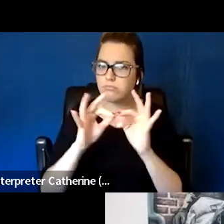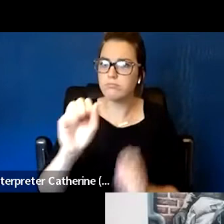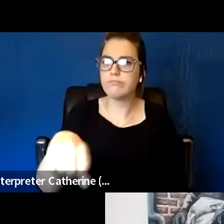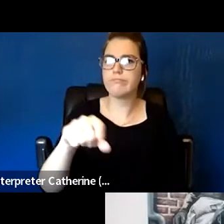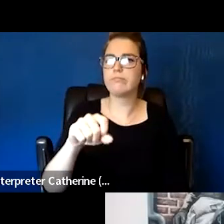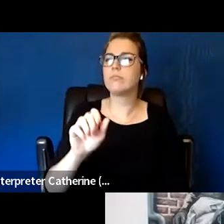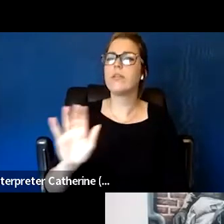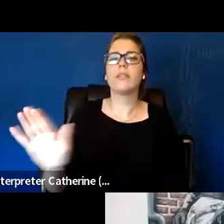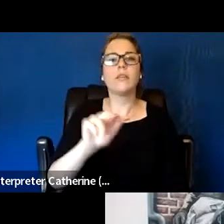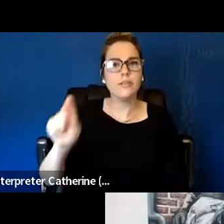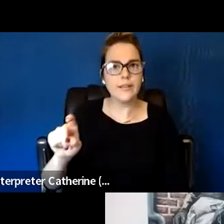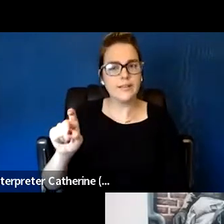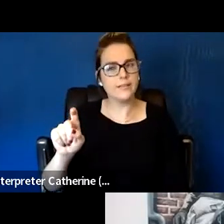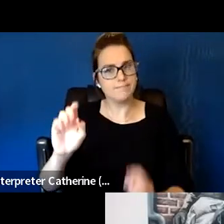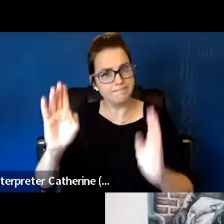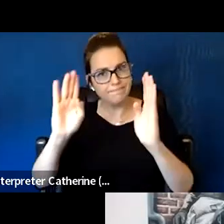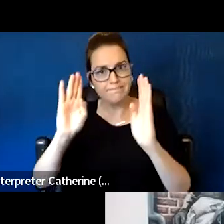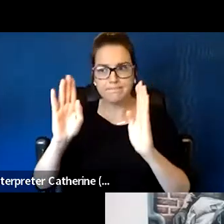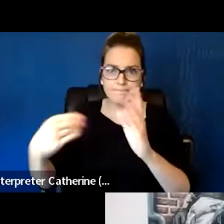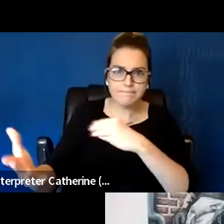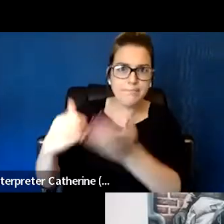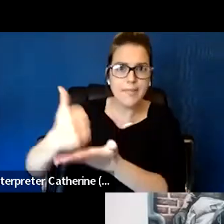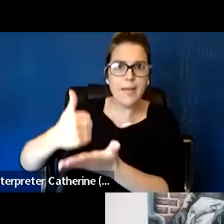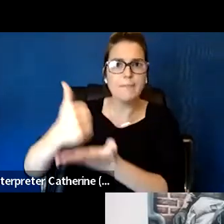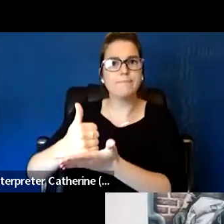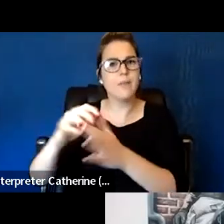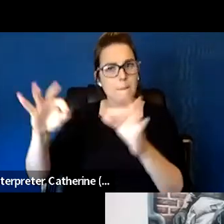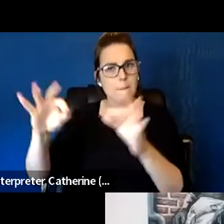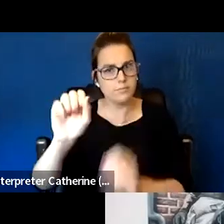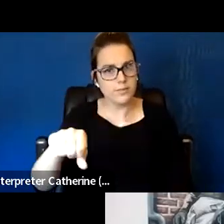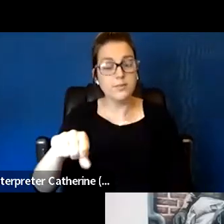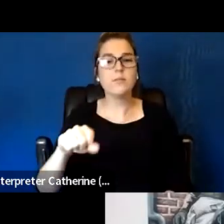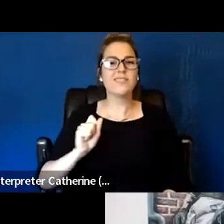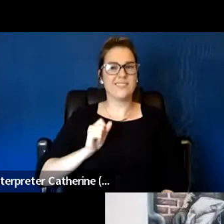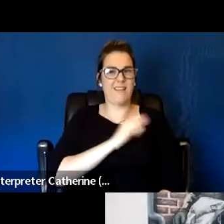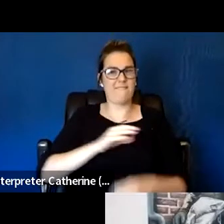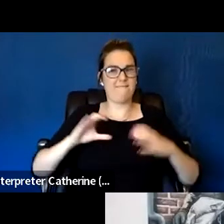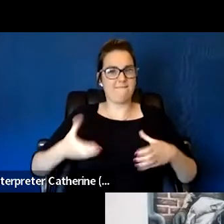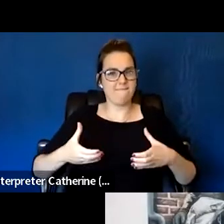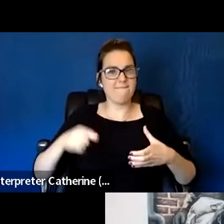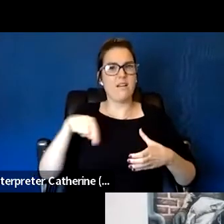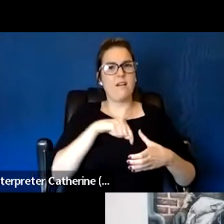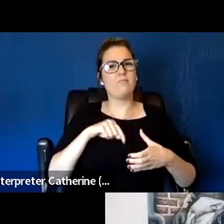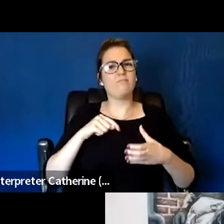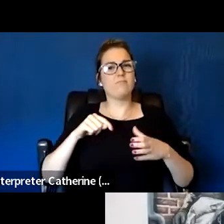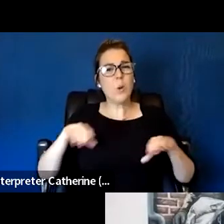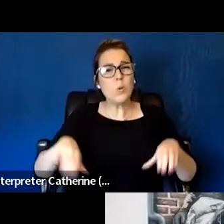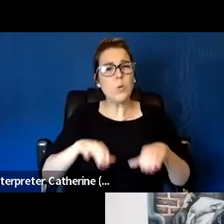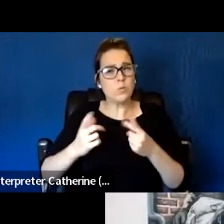but really the staff are the ones who are out there on the front lines, and like Juliana had said, whether it's on the streets or within their offices